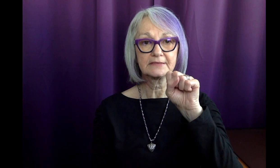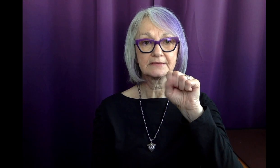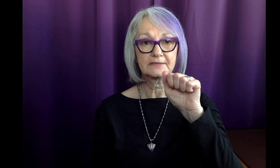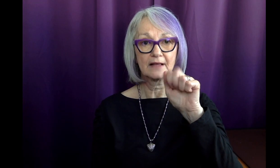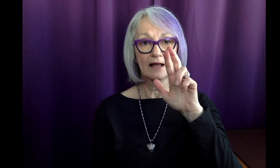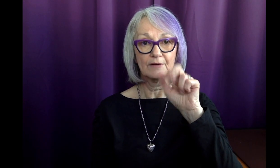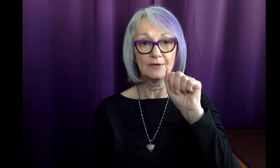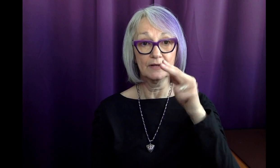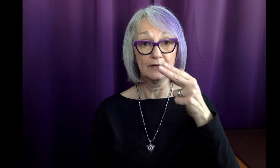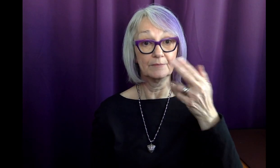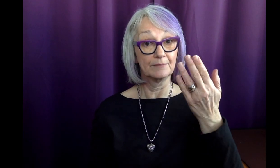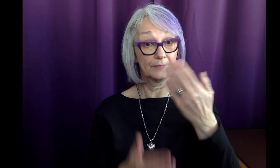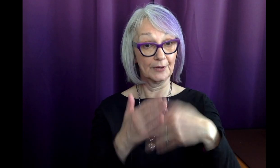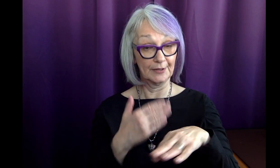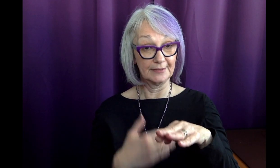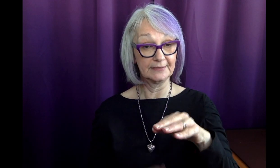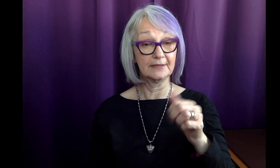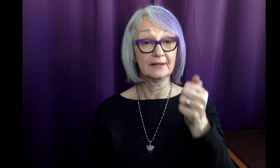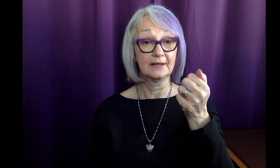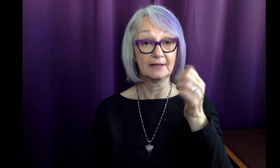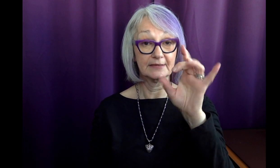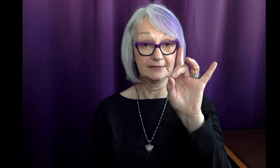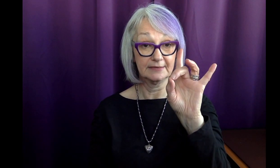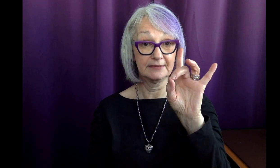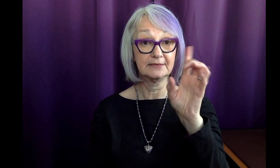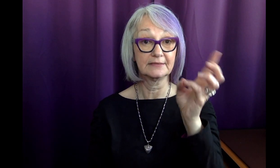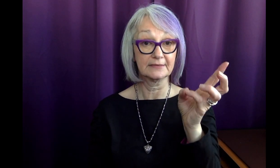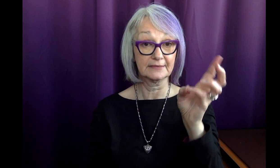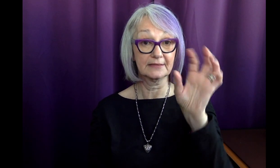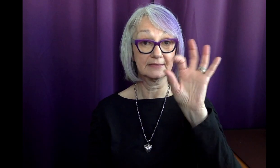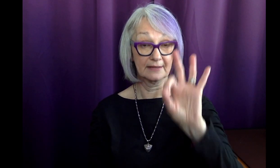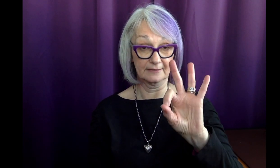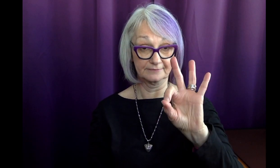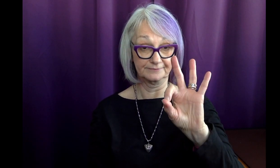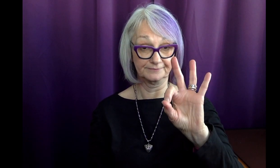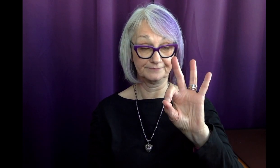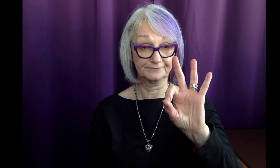Sarah was born in 1869